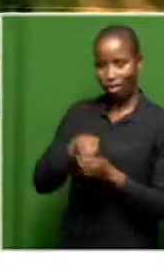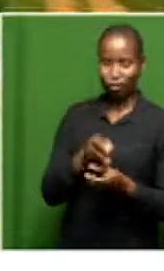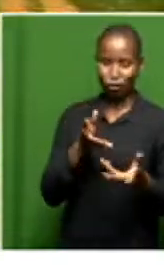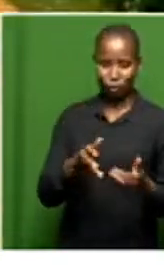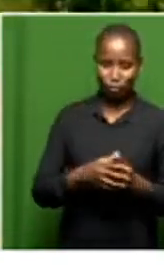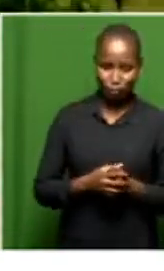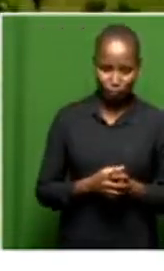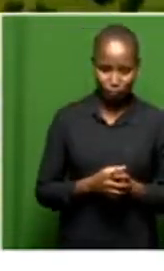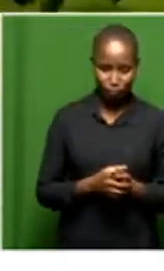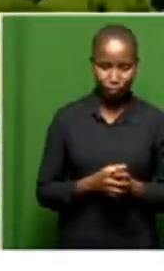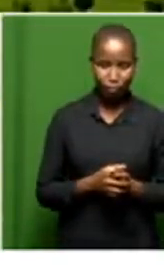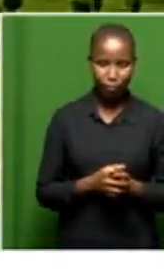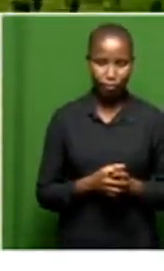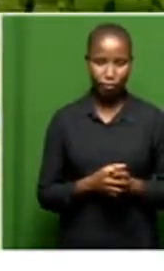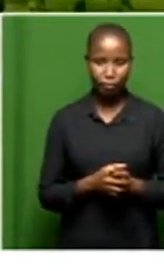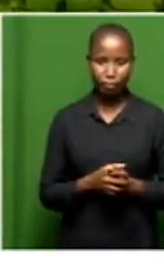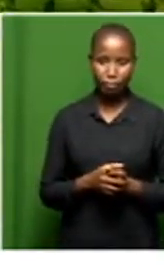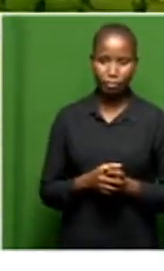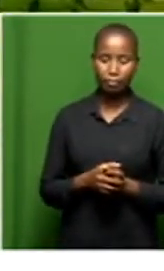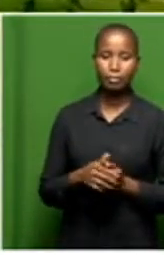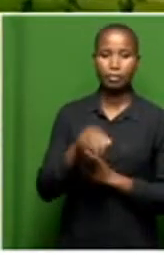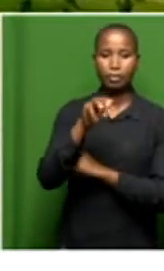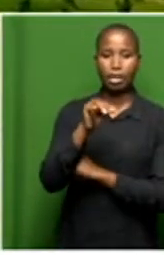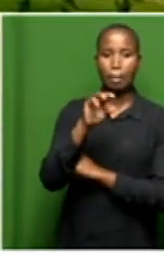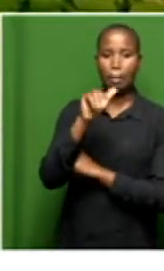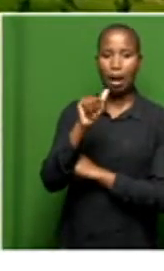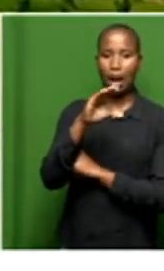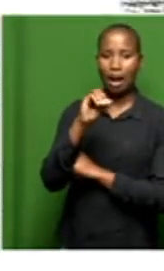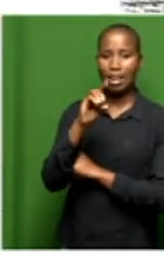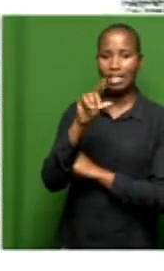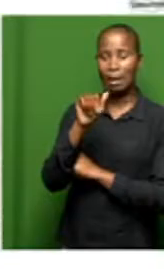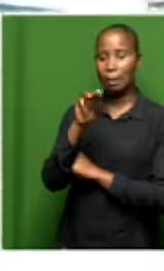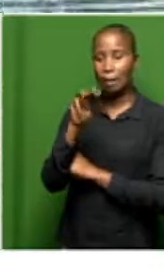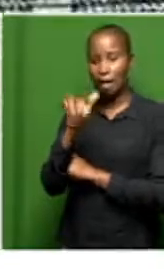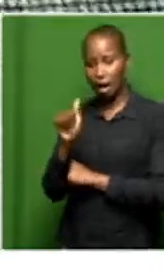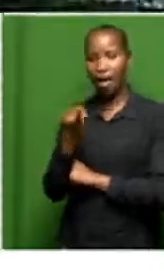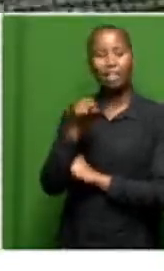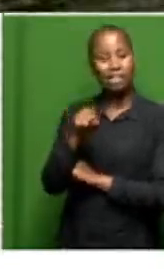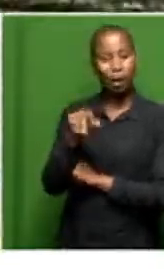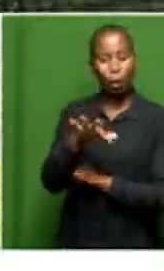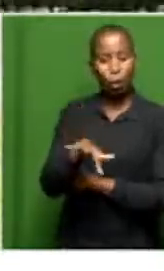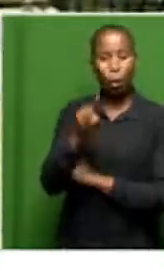Indigenous to Australia, macadamia is one of the agricultural sectors most lucrative products